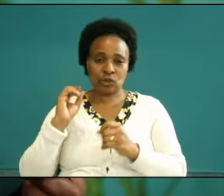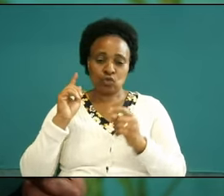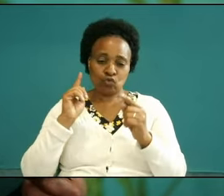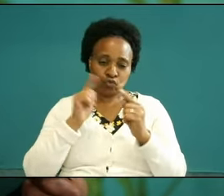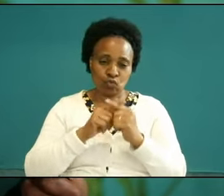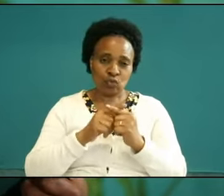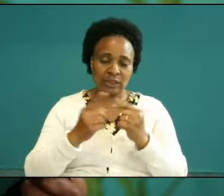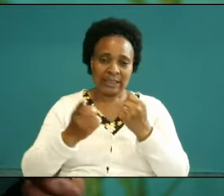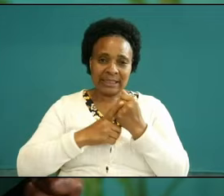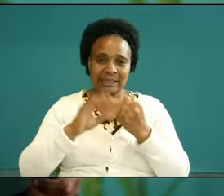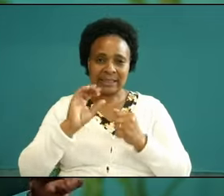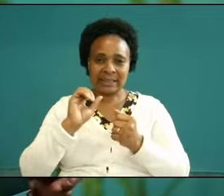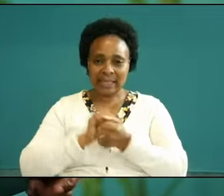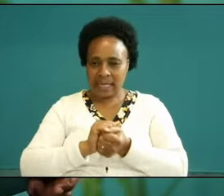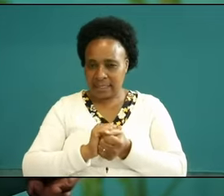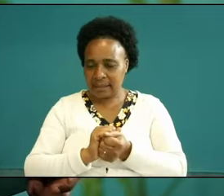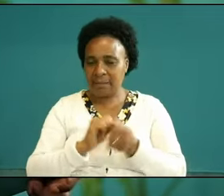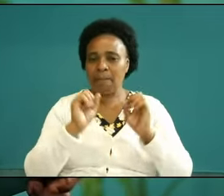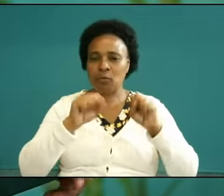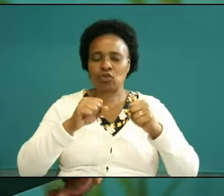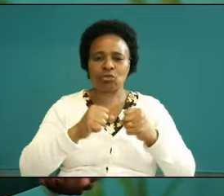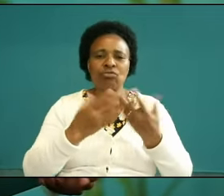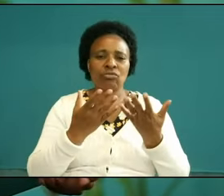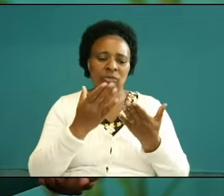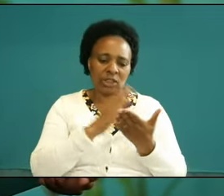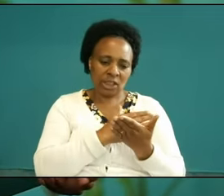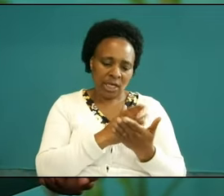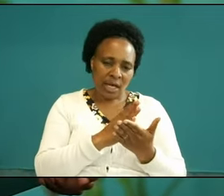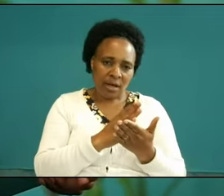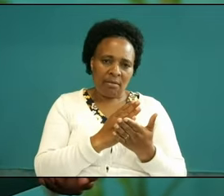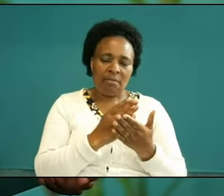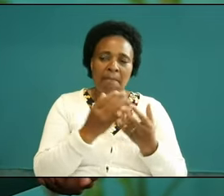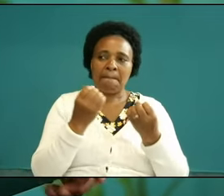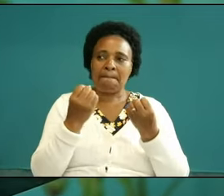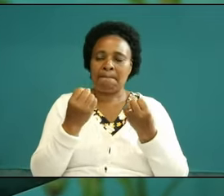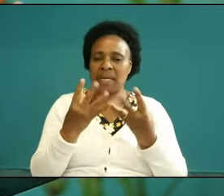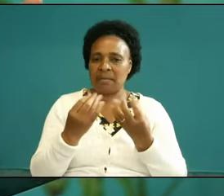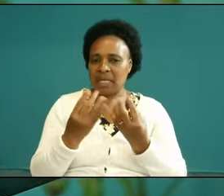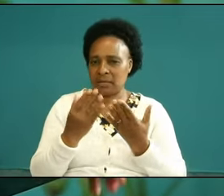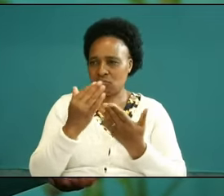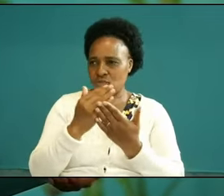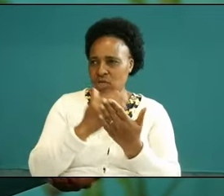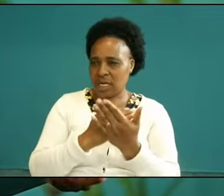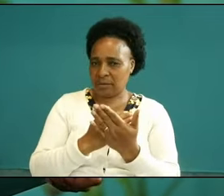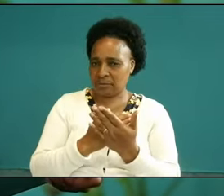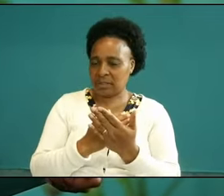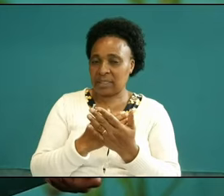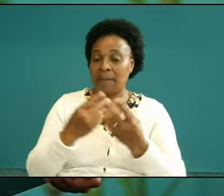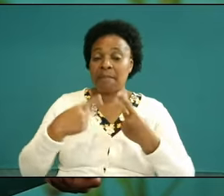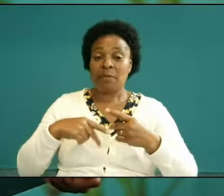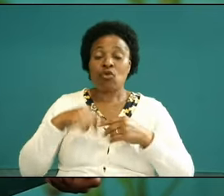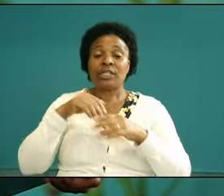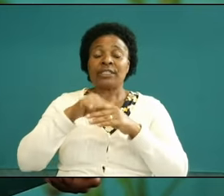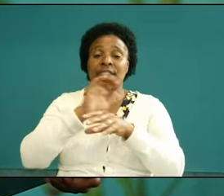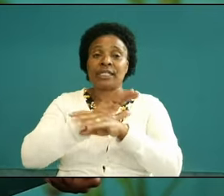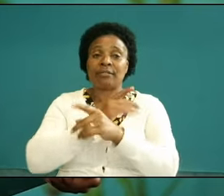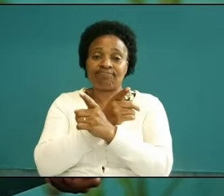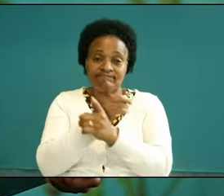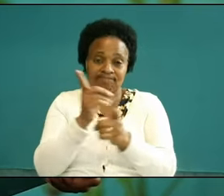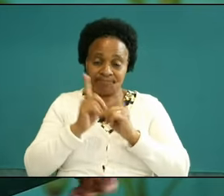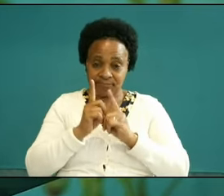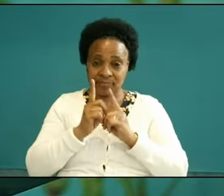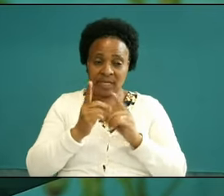be virtual and we are going to share the zoom link especially those the church um WhatsApp groups and